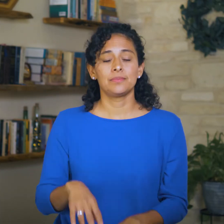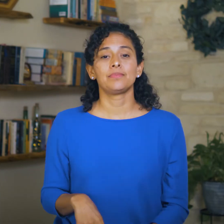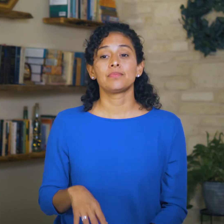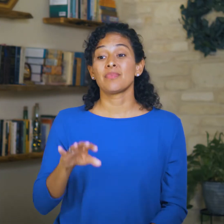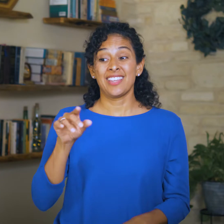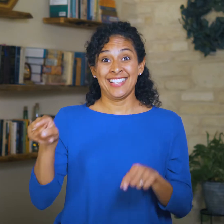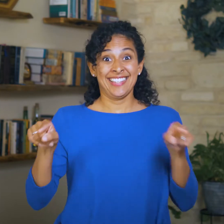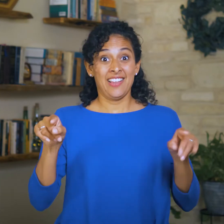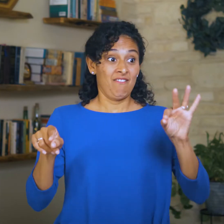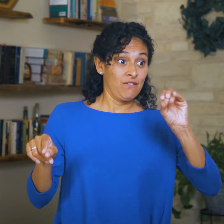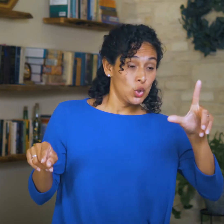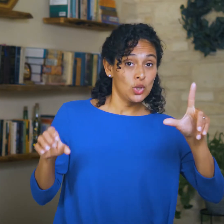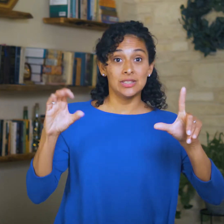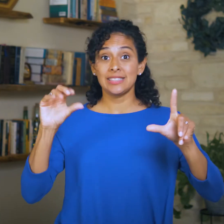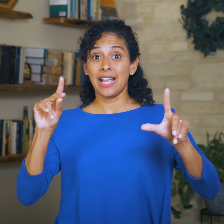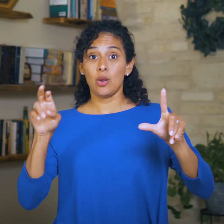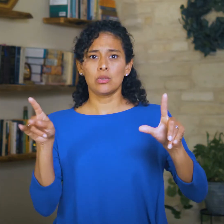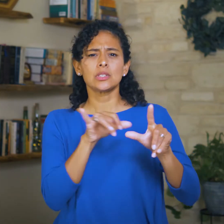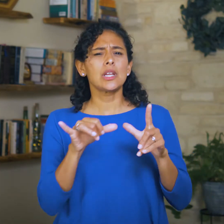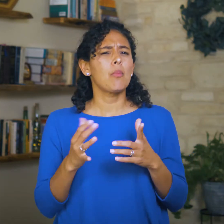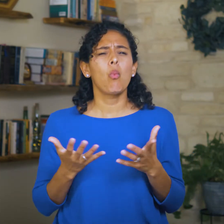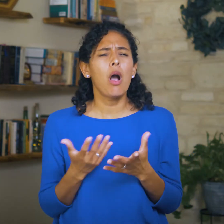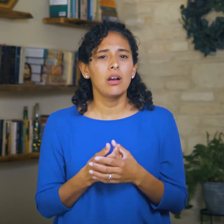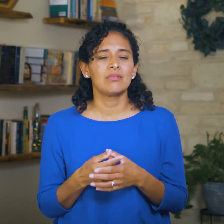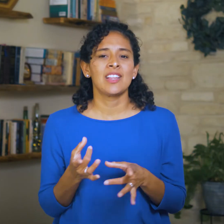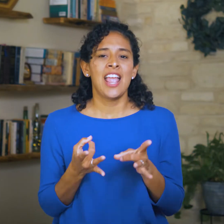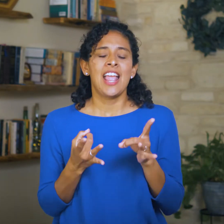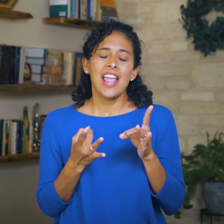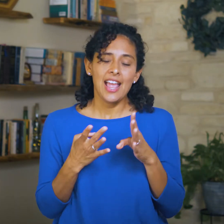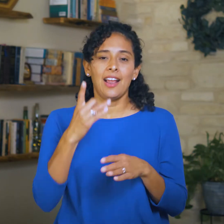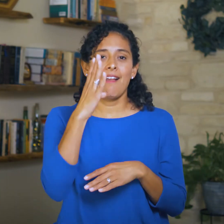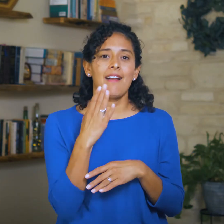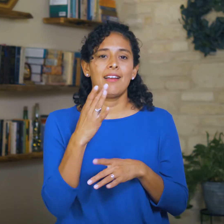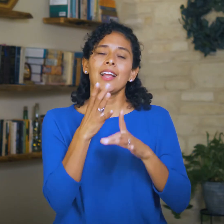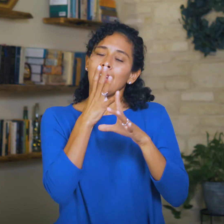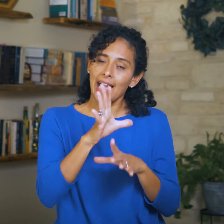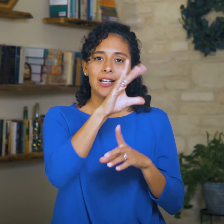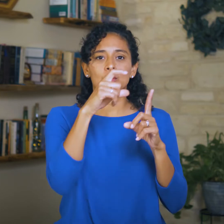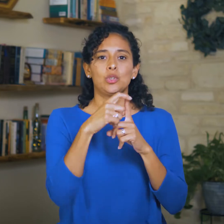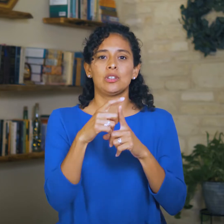One thing the fool and the scoundrel have in common, besides their hatred of God and His Word,